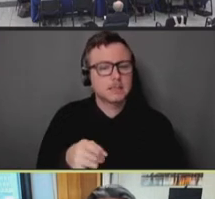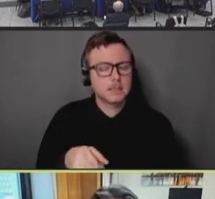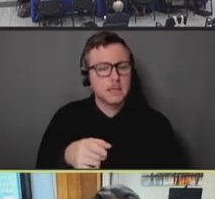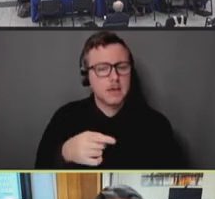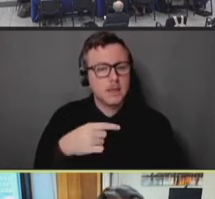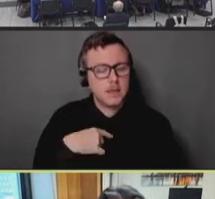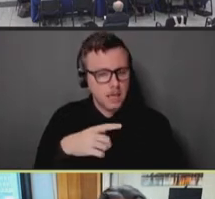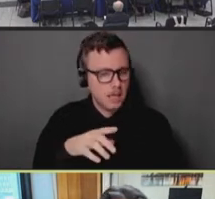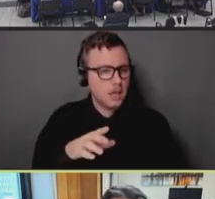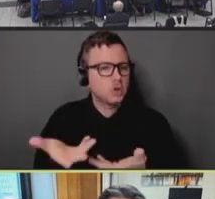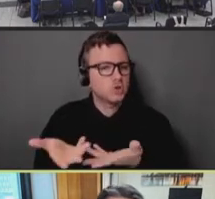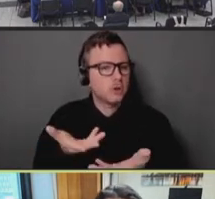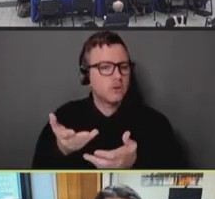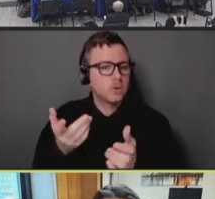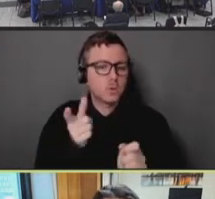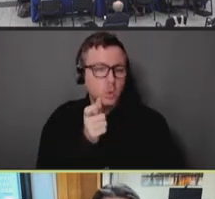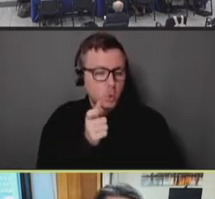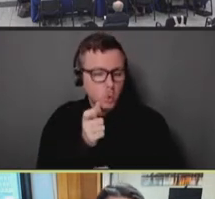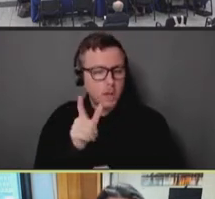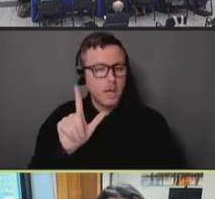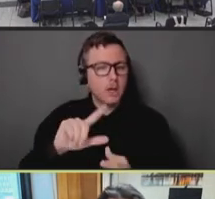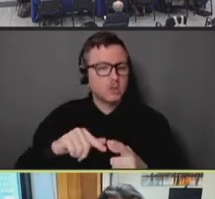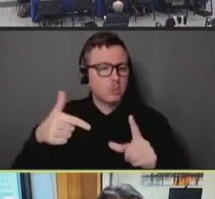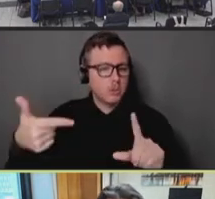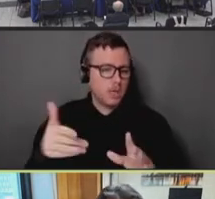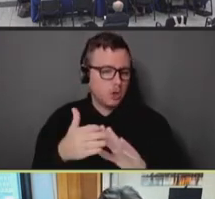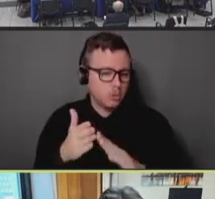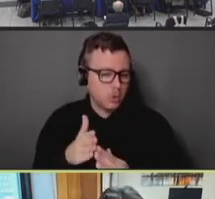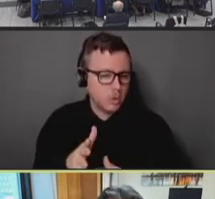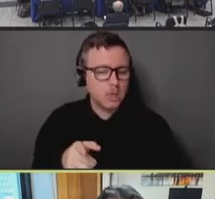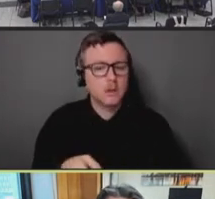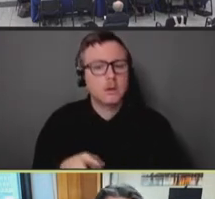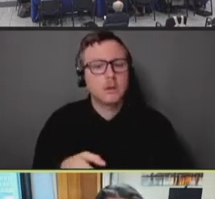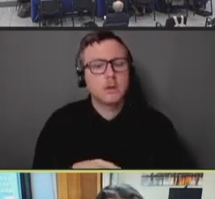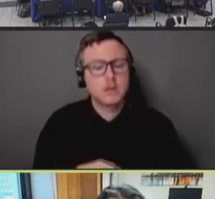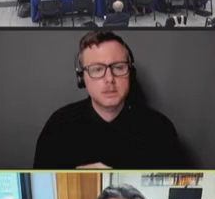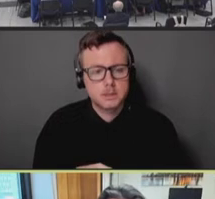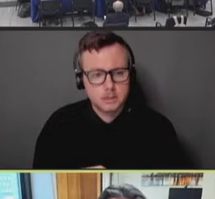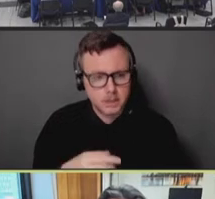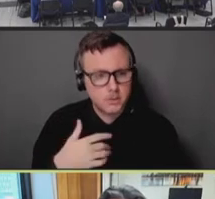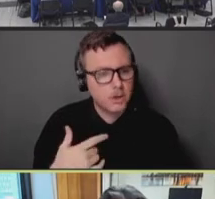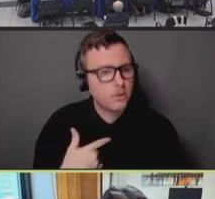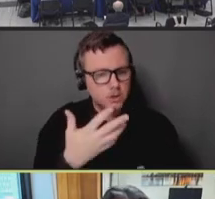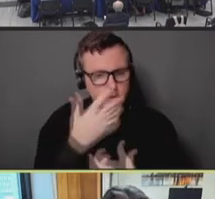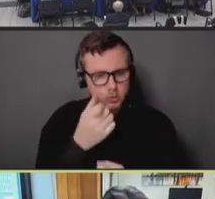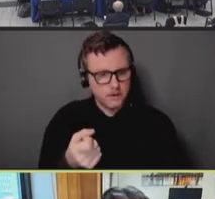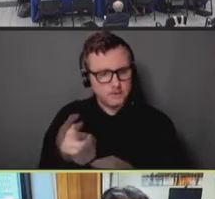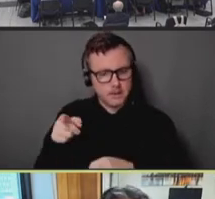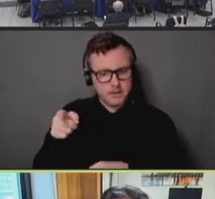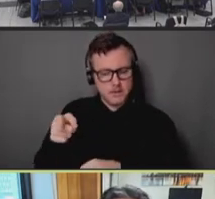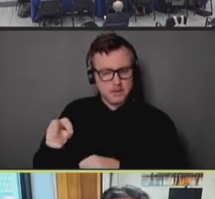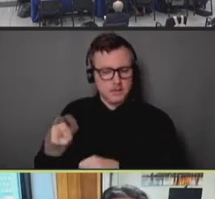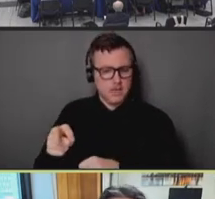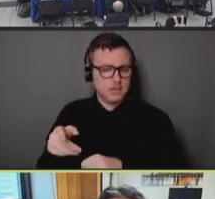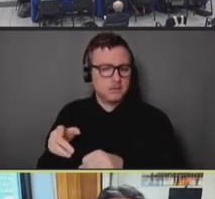LGBTQ community. They've been a trusted partner of ours in actually delivering vaccine. And lastly,